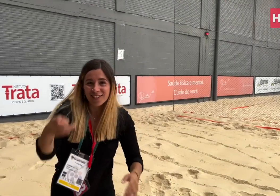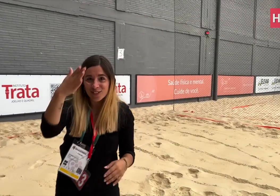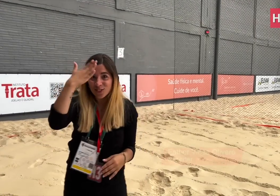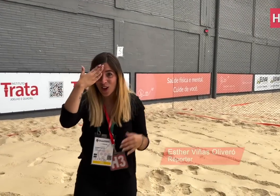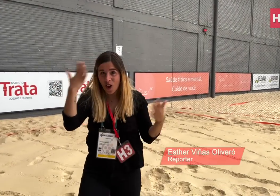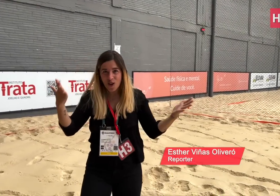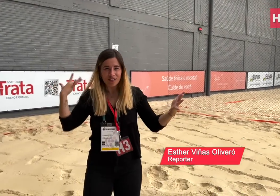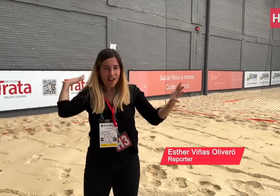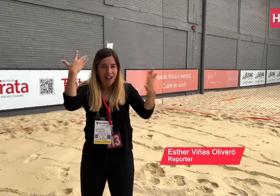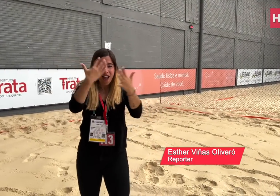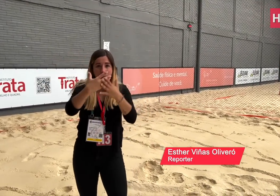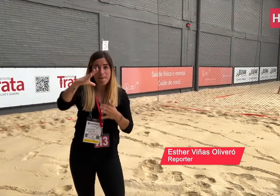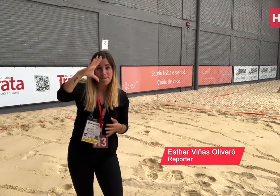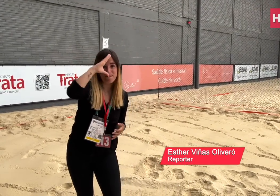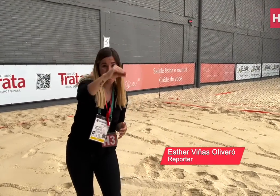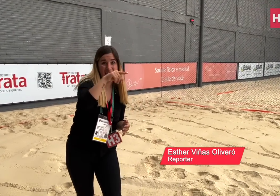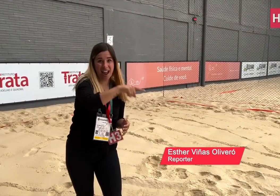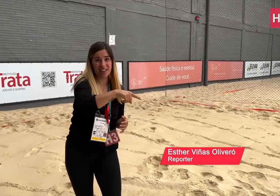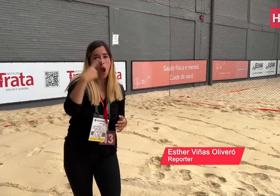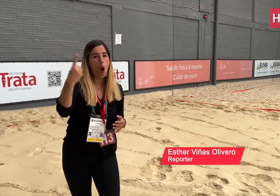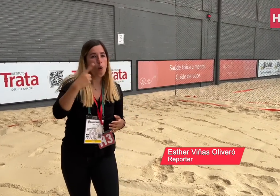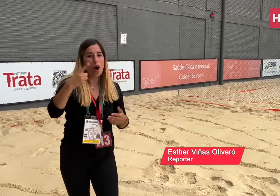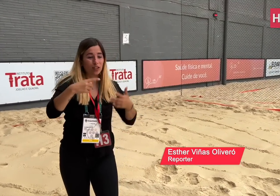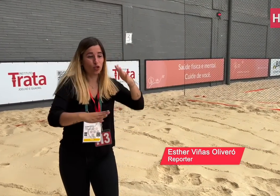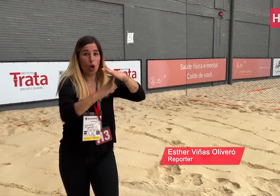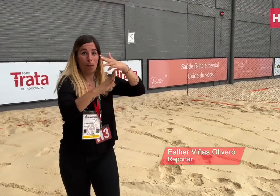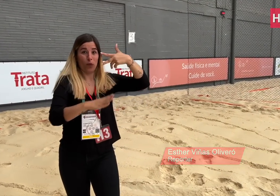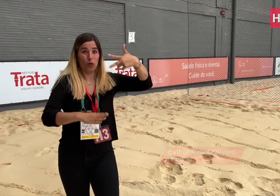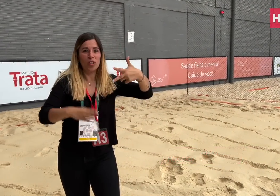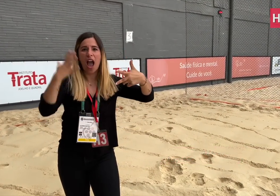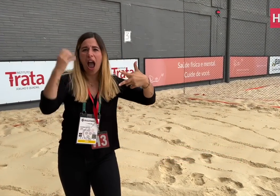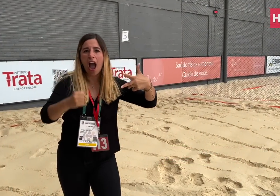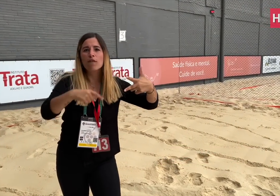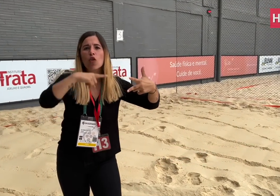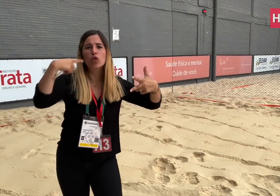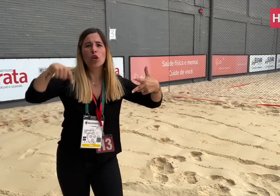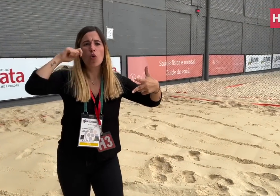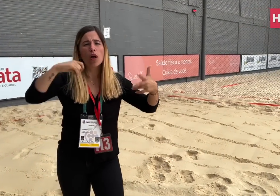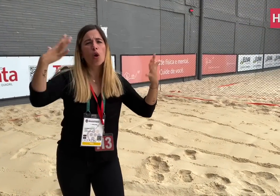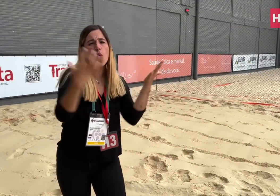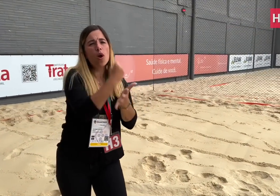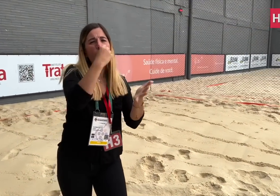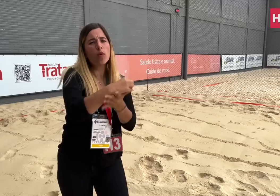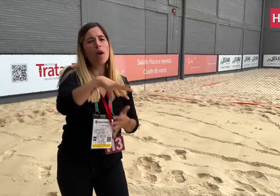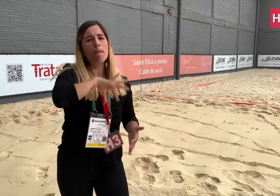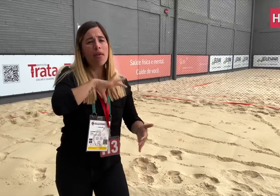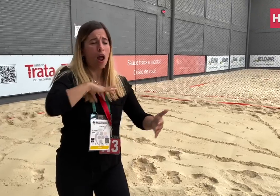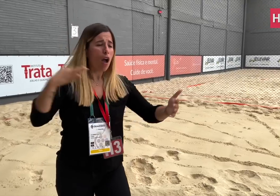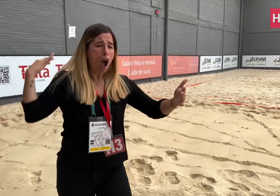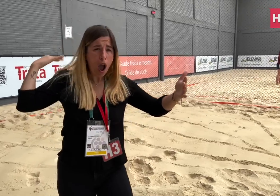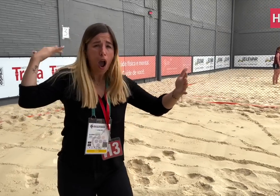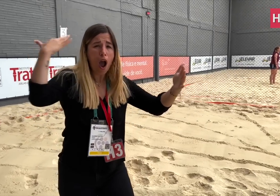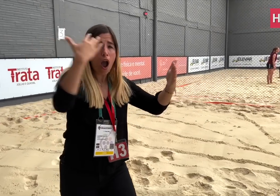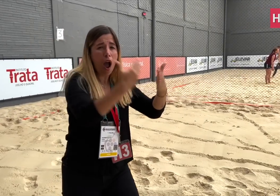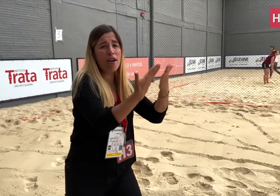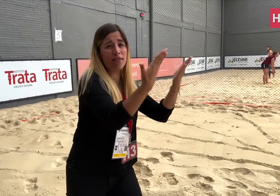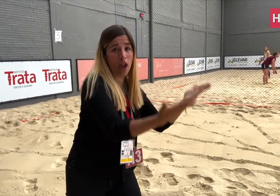Did you know that since Beach Volleyball’s inauguration in 2005, Russian and Ukrainian teams always landed in the top three?